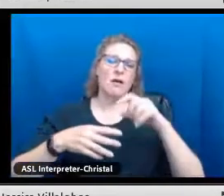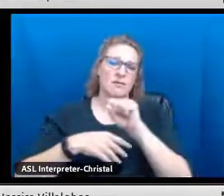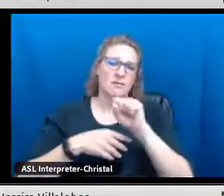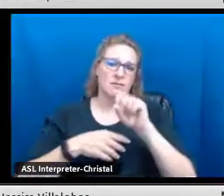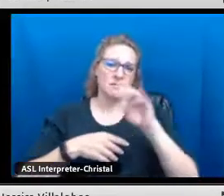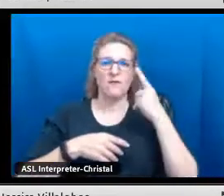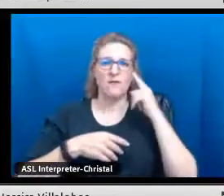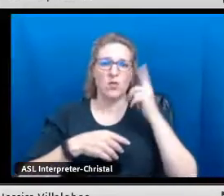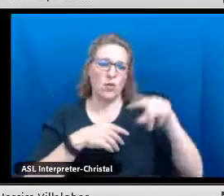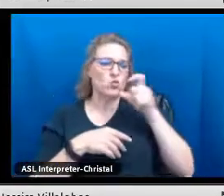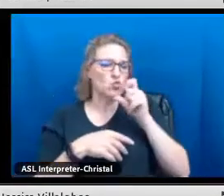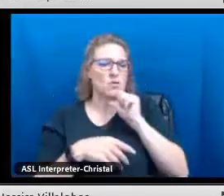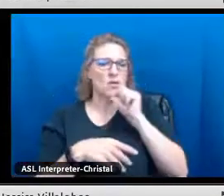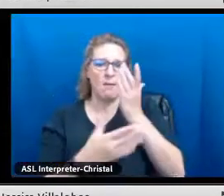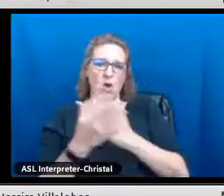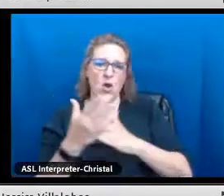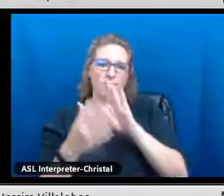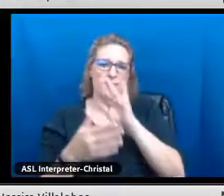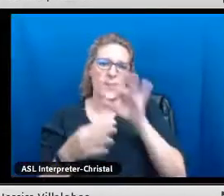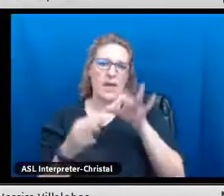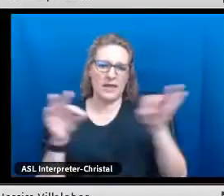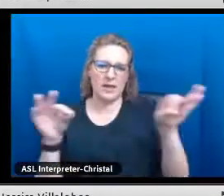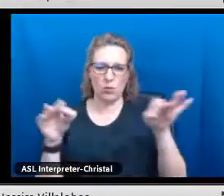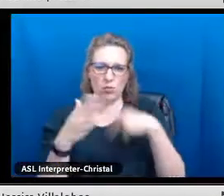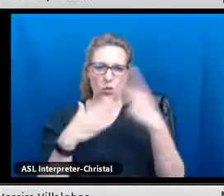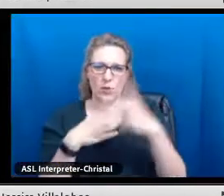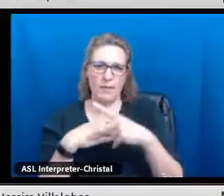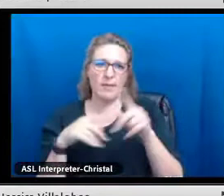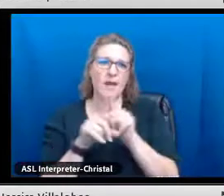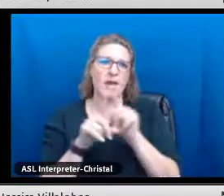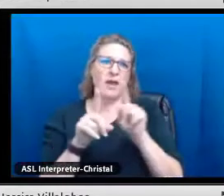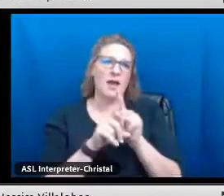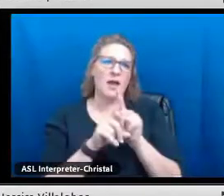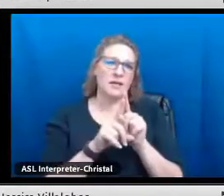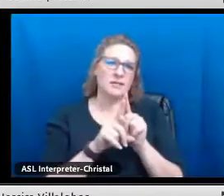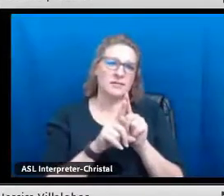of seals for students who are also not part of our bilingual program.